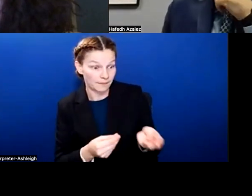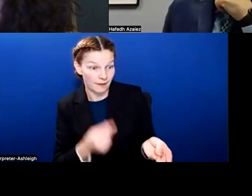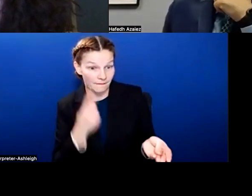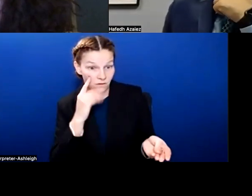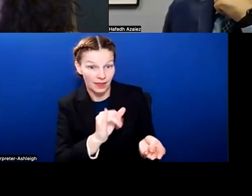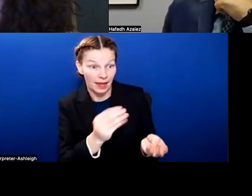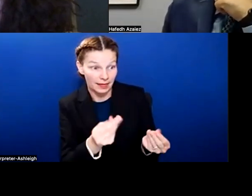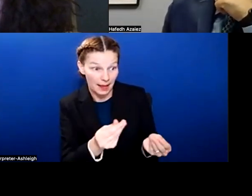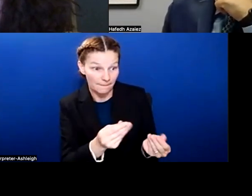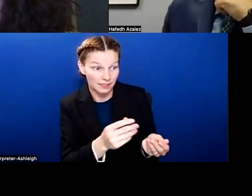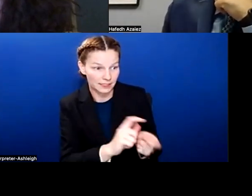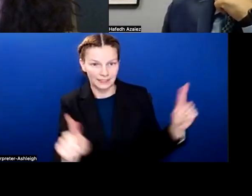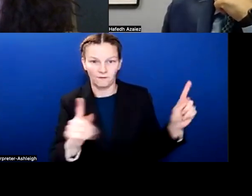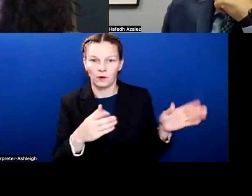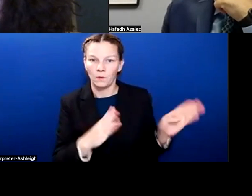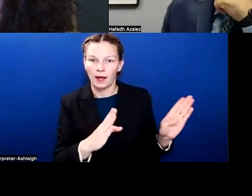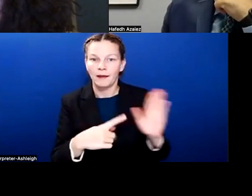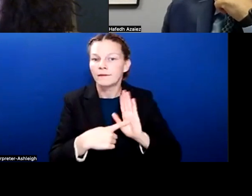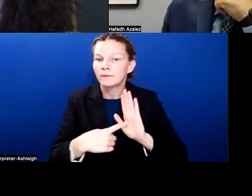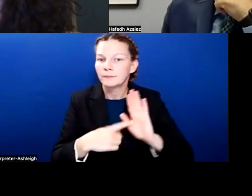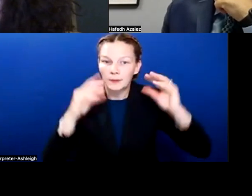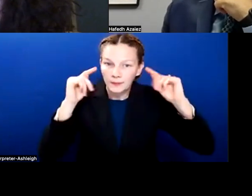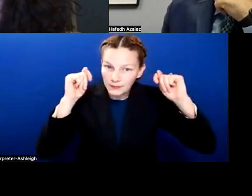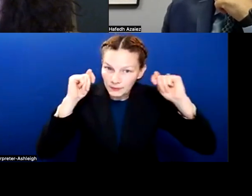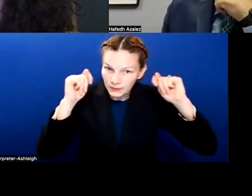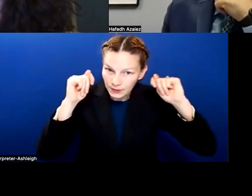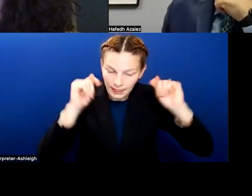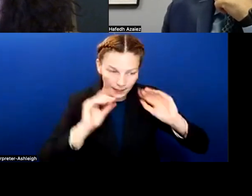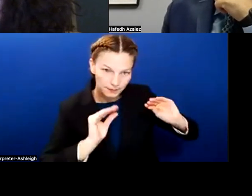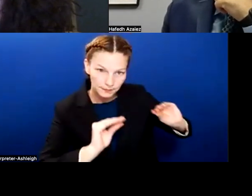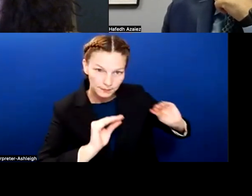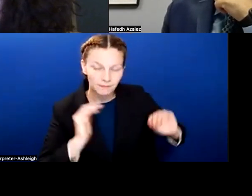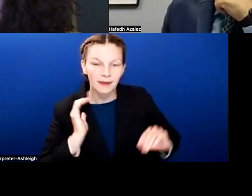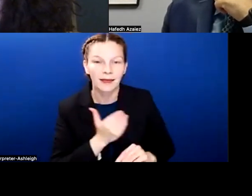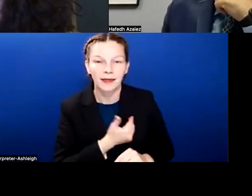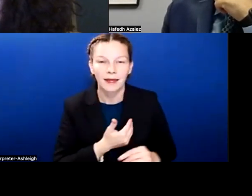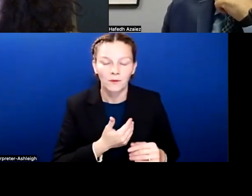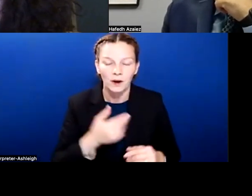So an example might be tutoring. So we have something called House Bill 4545.